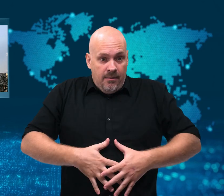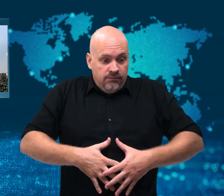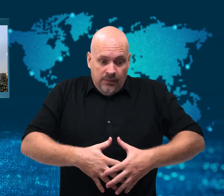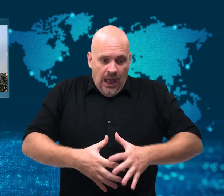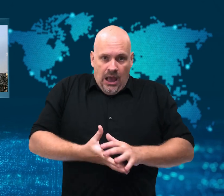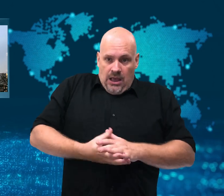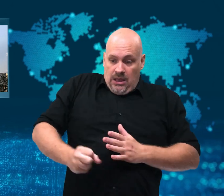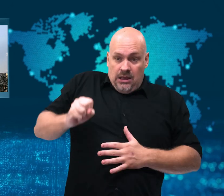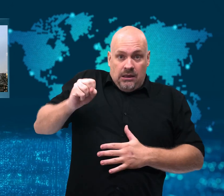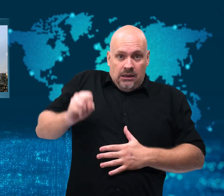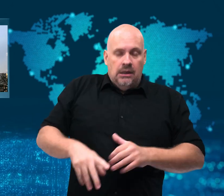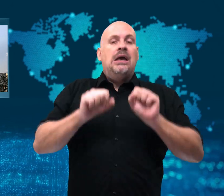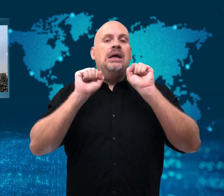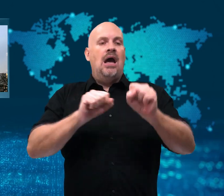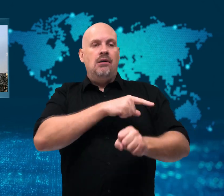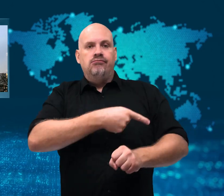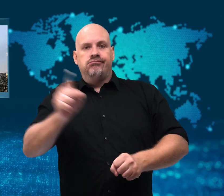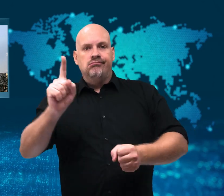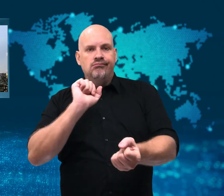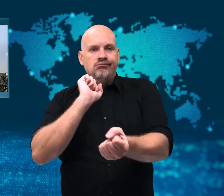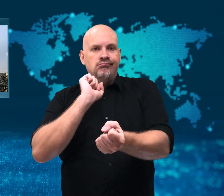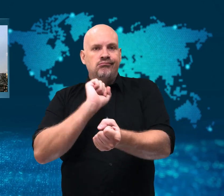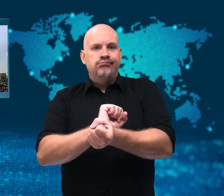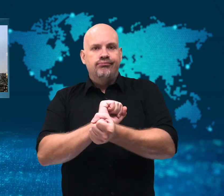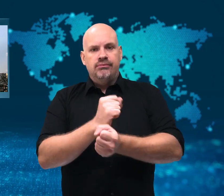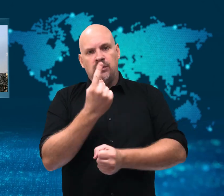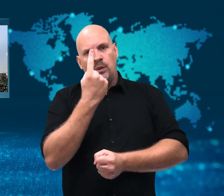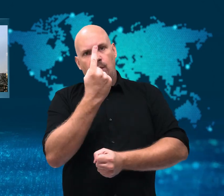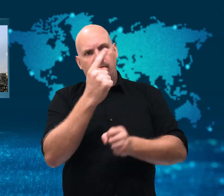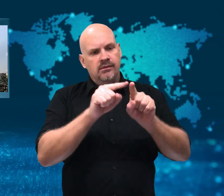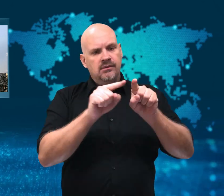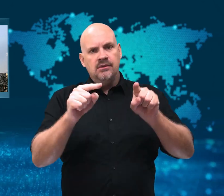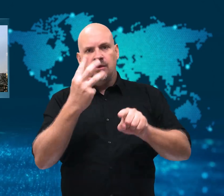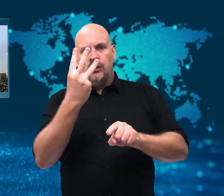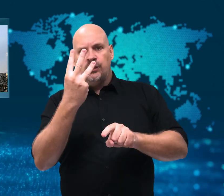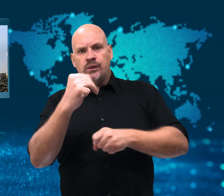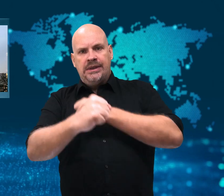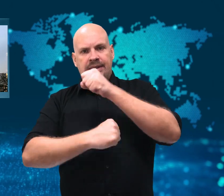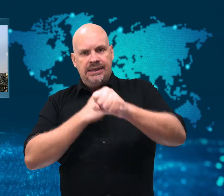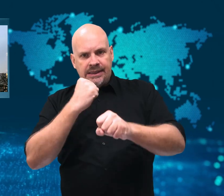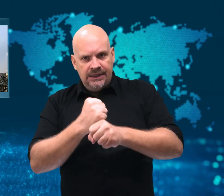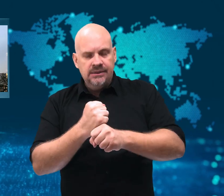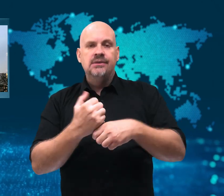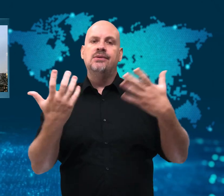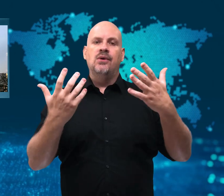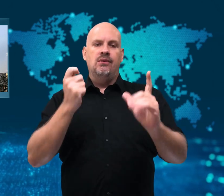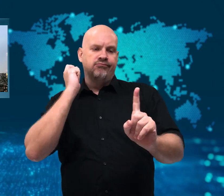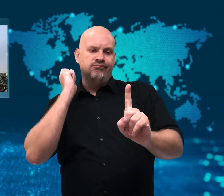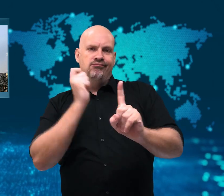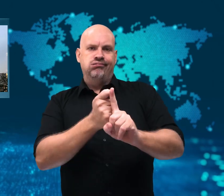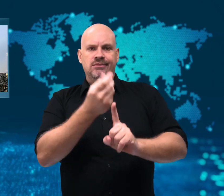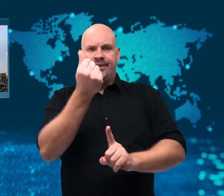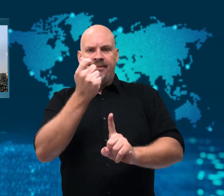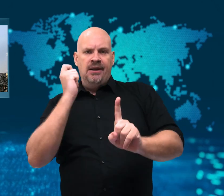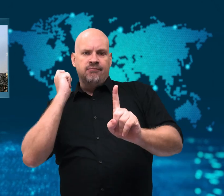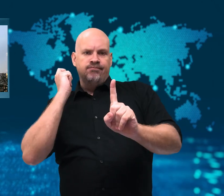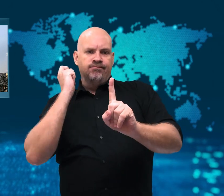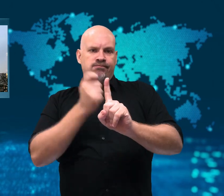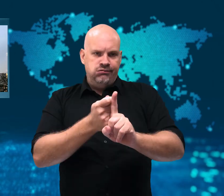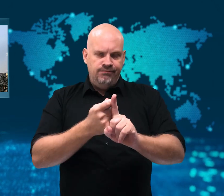That law allowed for a jail sentence of one to three years and